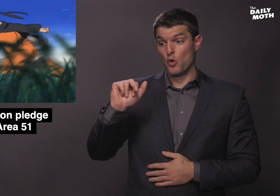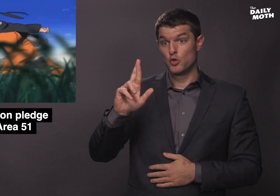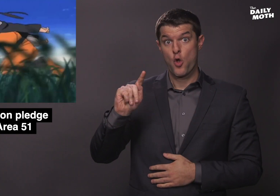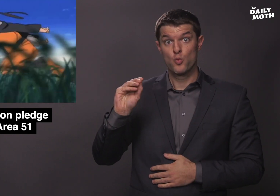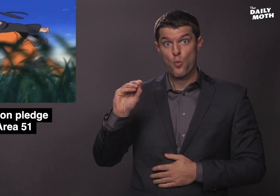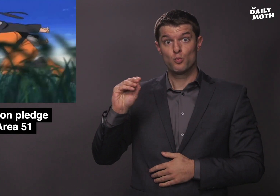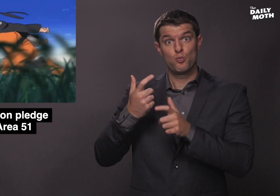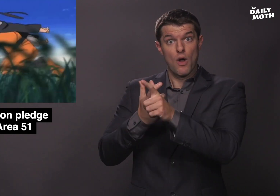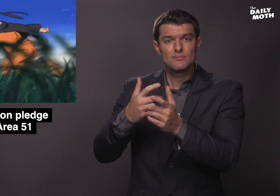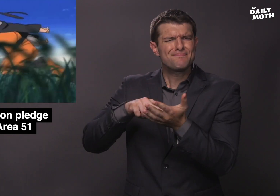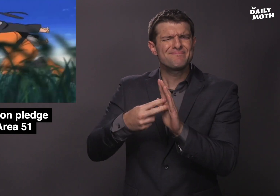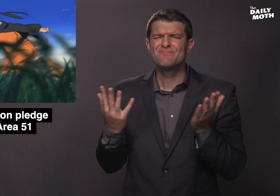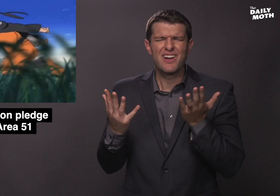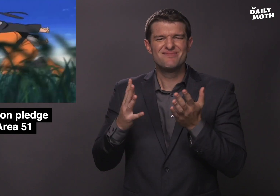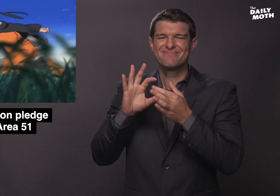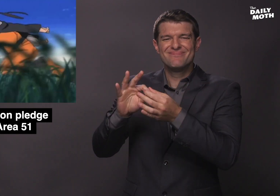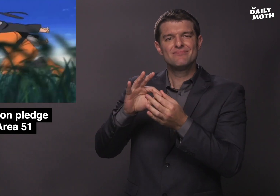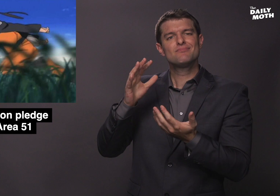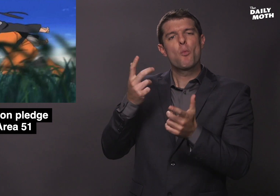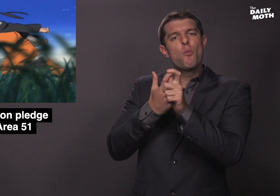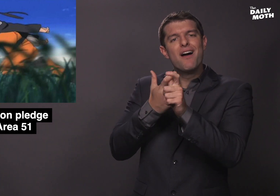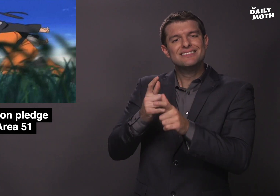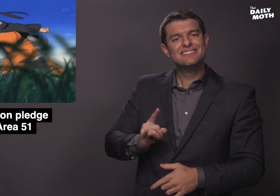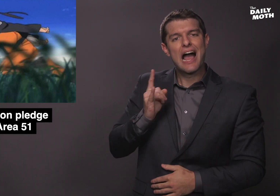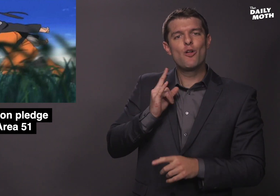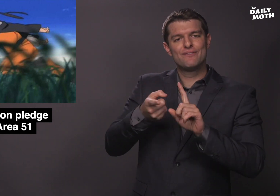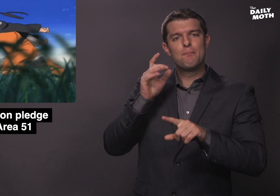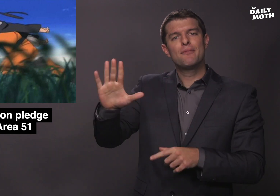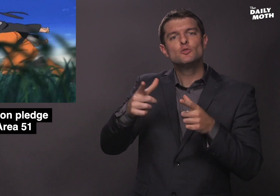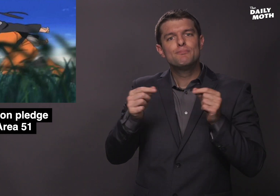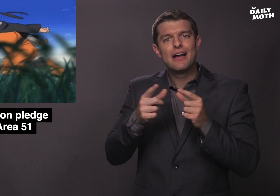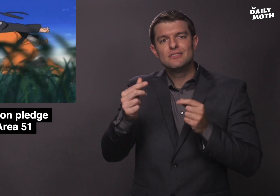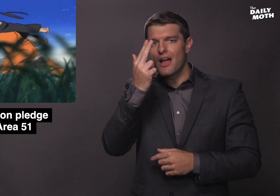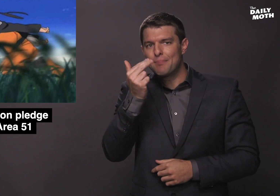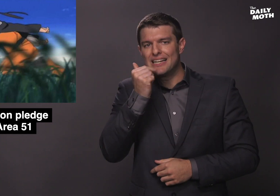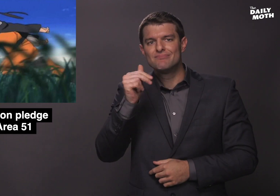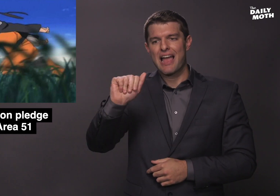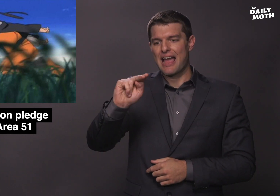Naruto Run refers to a running style seen in the Japanese anime